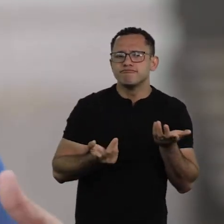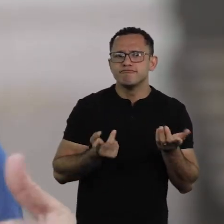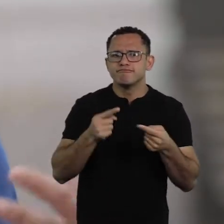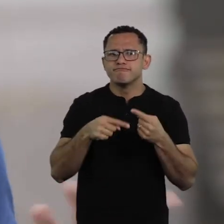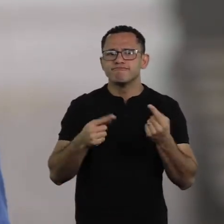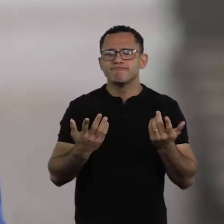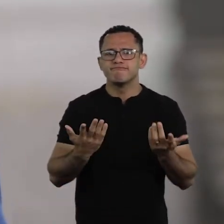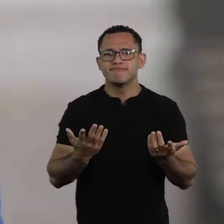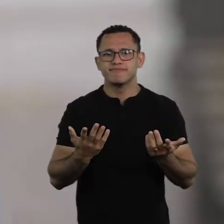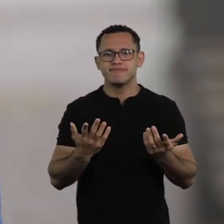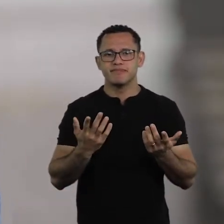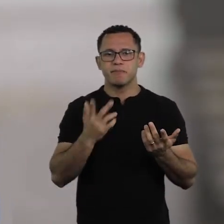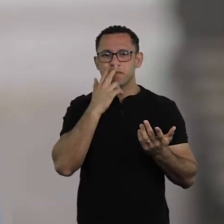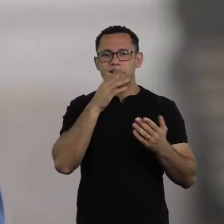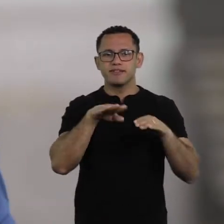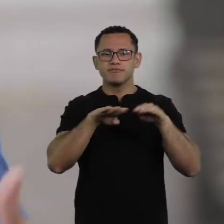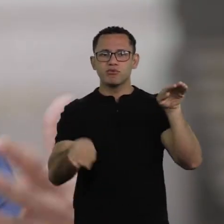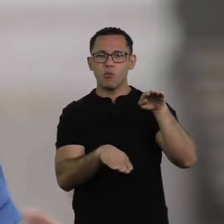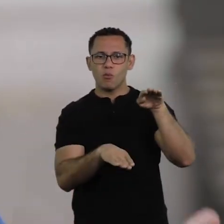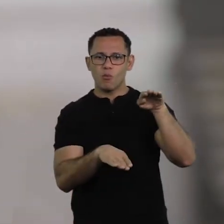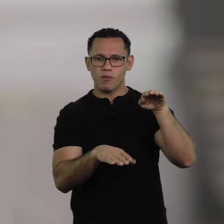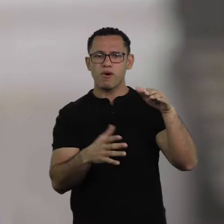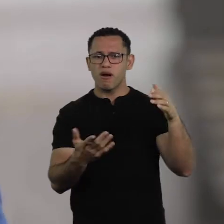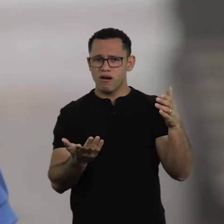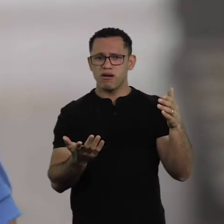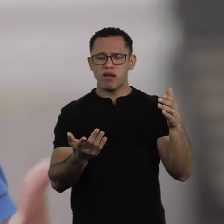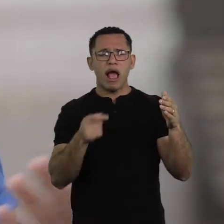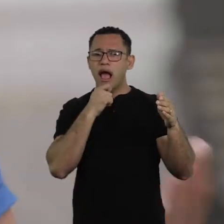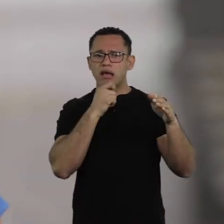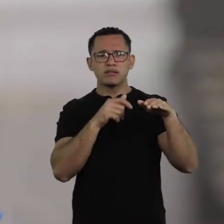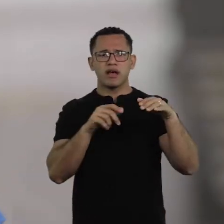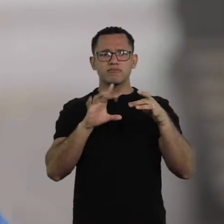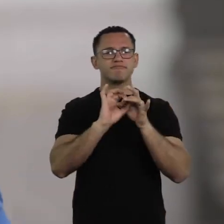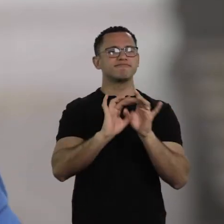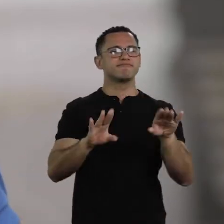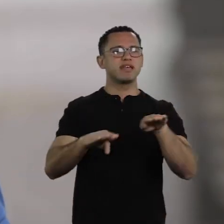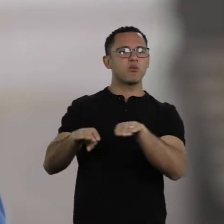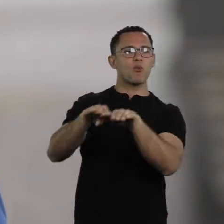And as things are so uneven, even when there is something that affects everyone,